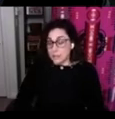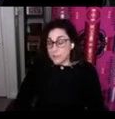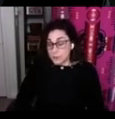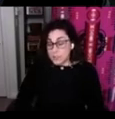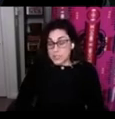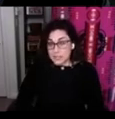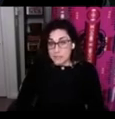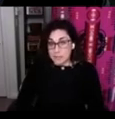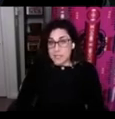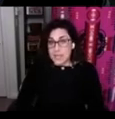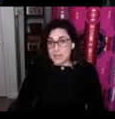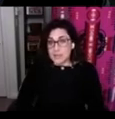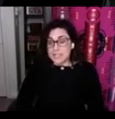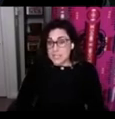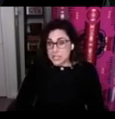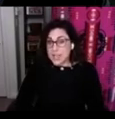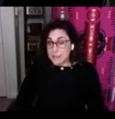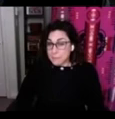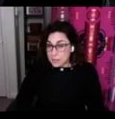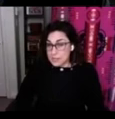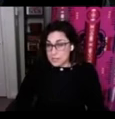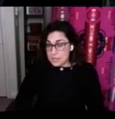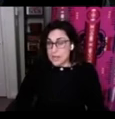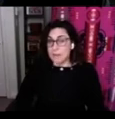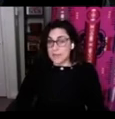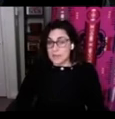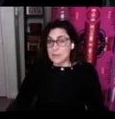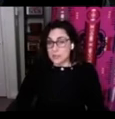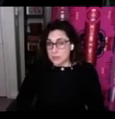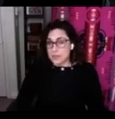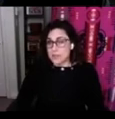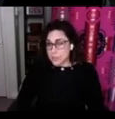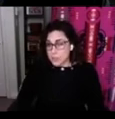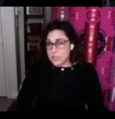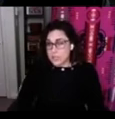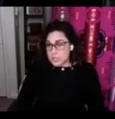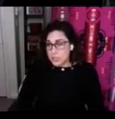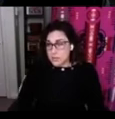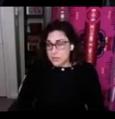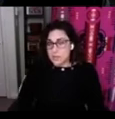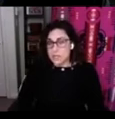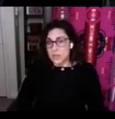proficiency levels and teaching efficacy of in-service immersion teachers so what that